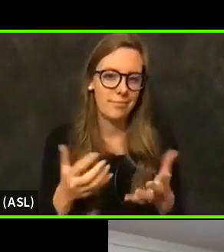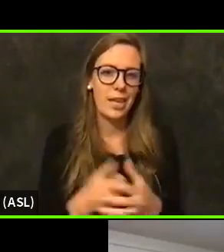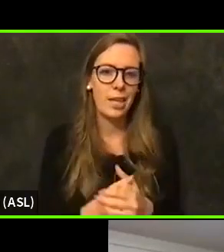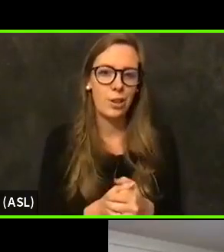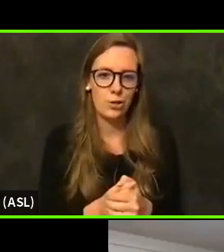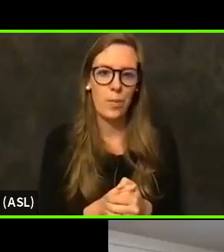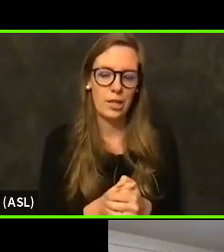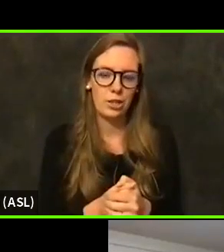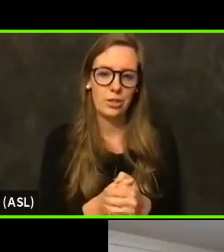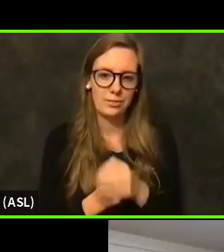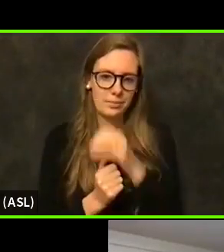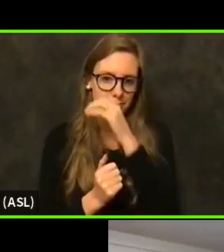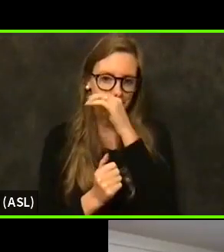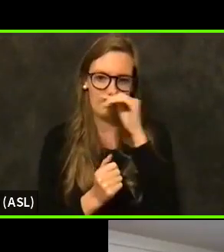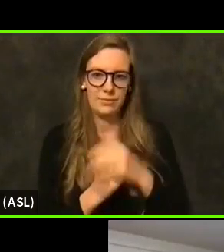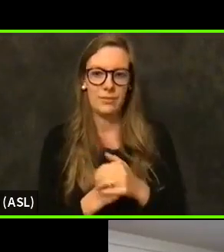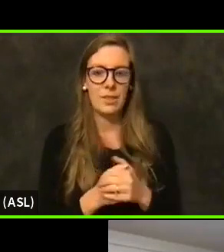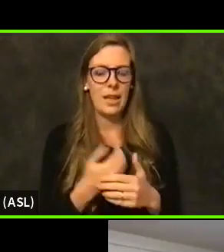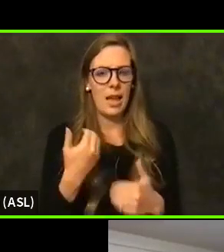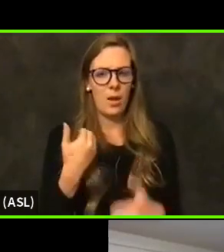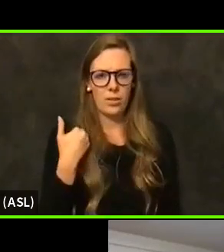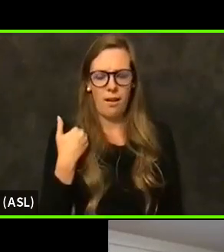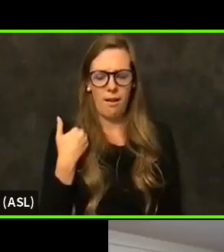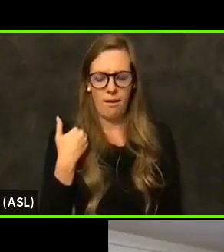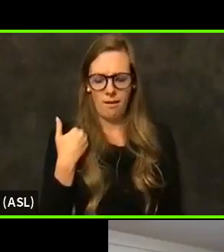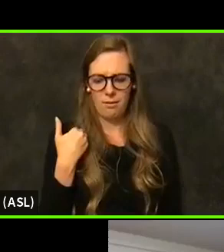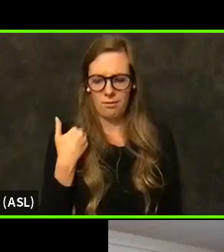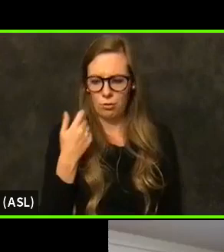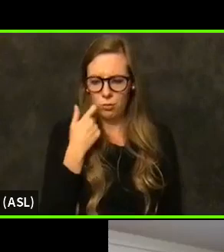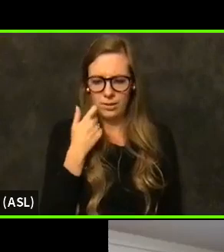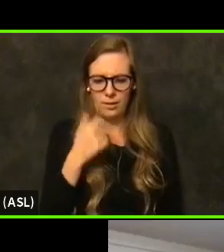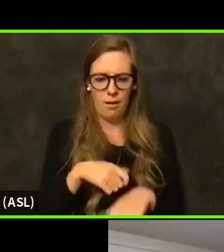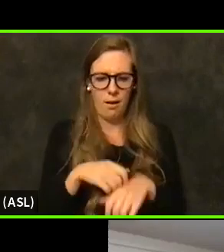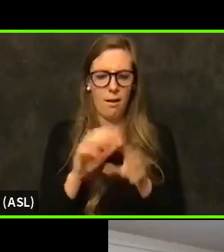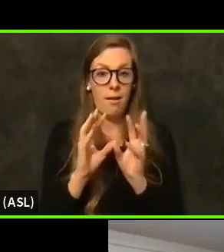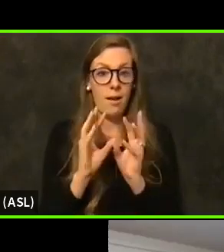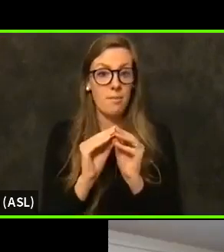You know, I was on a Zoom meeting with the health care partner CEOs earlier today.